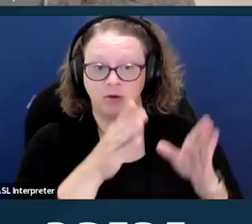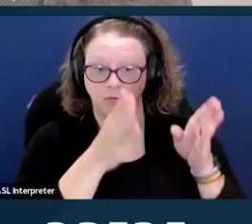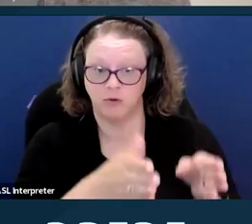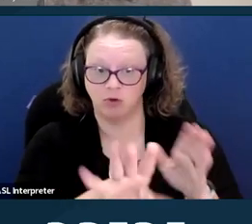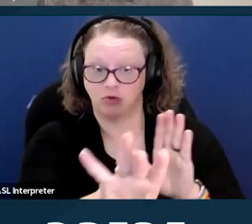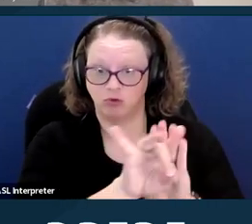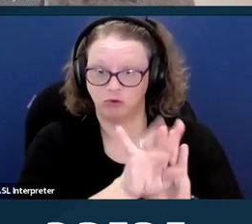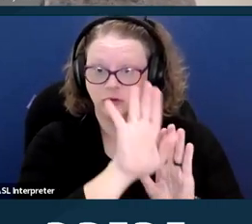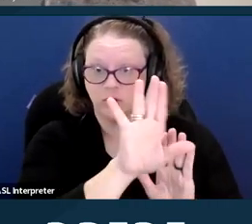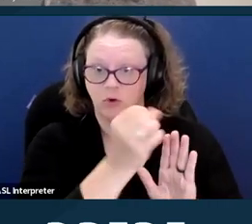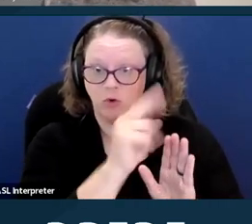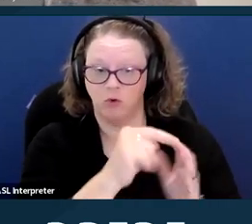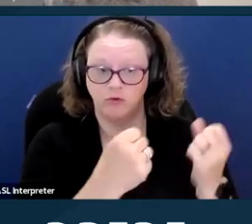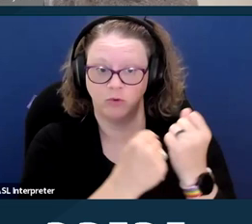and avoid the need for a conservatorship.